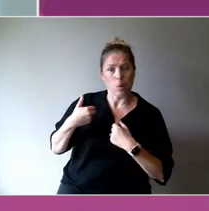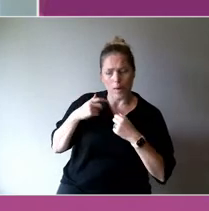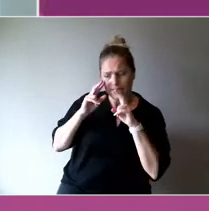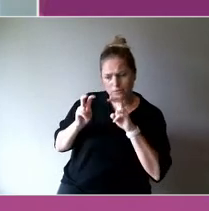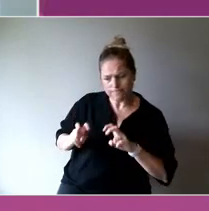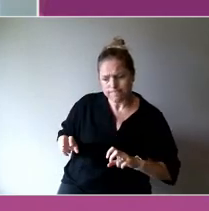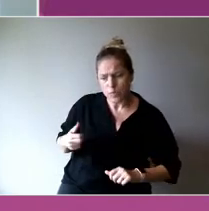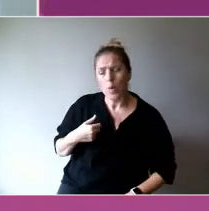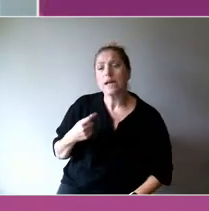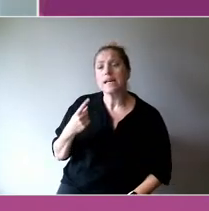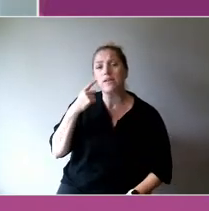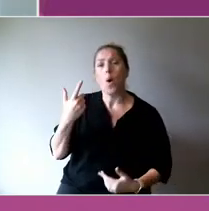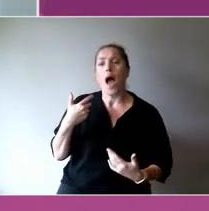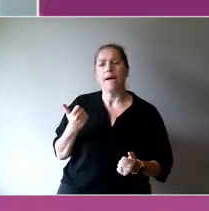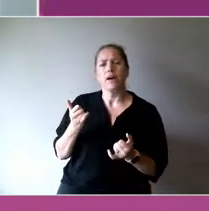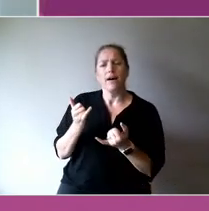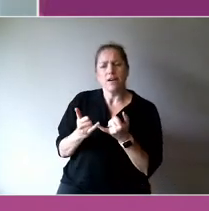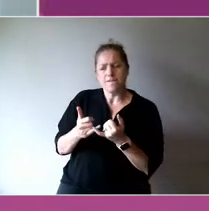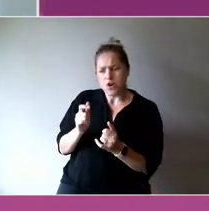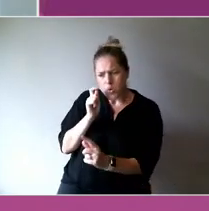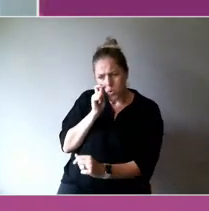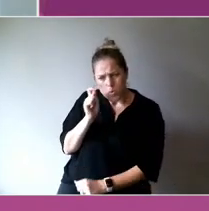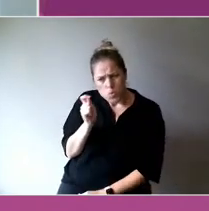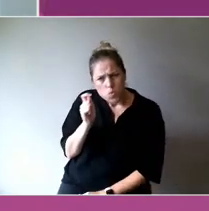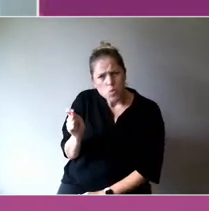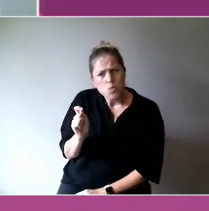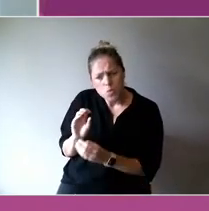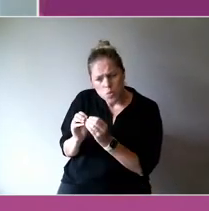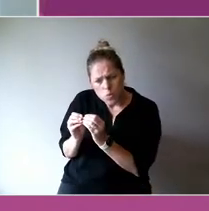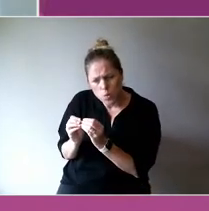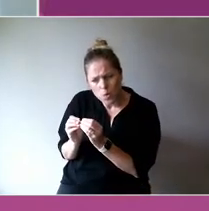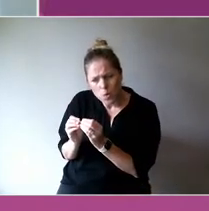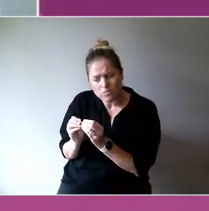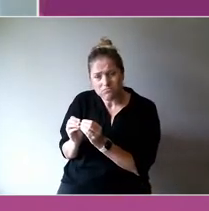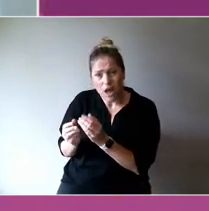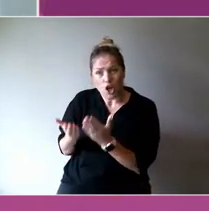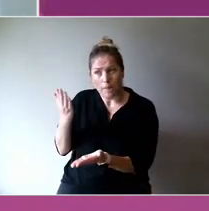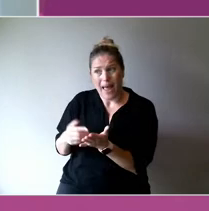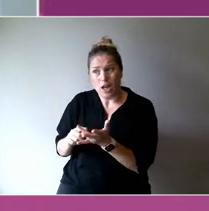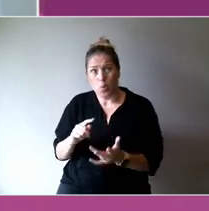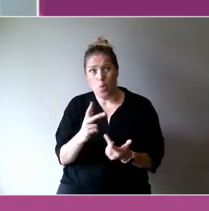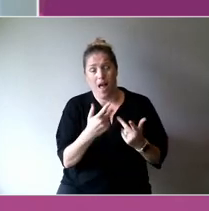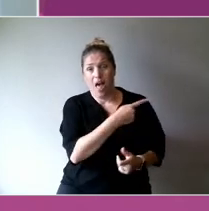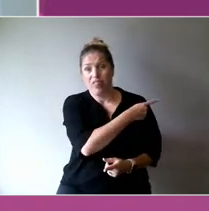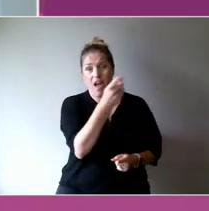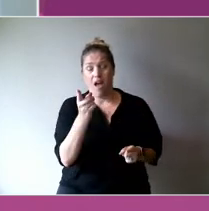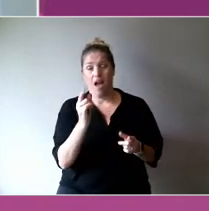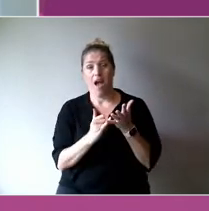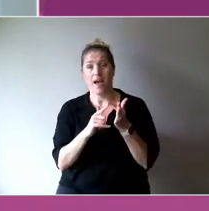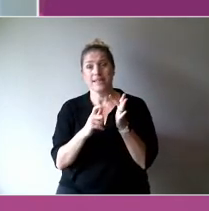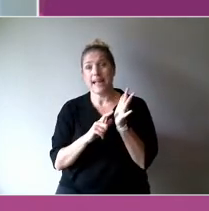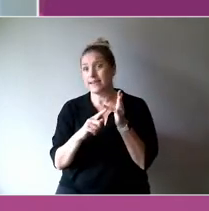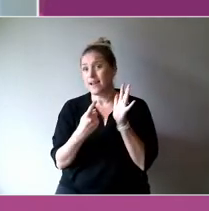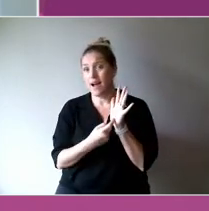than any other sector. So there's that inherent bias of us actually been awarded these funds and then there's